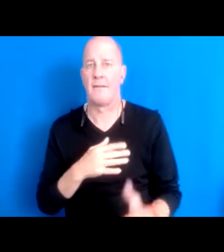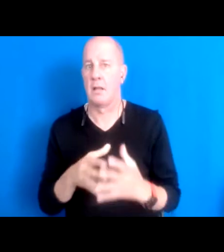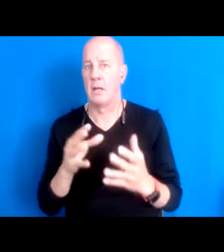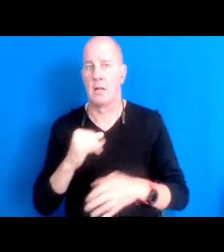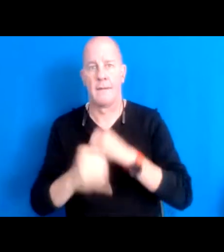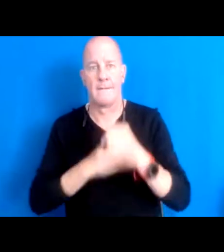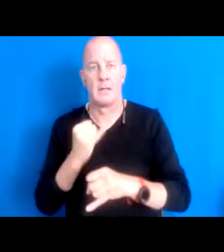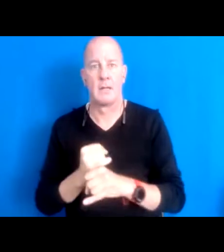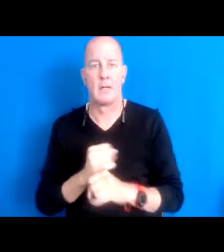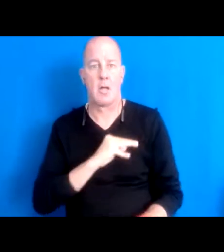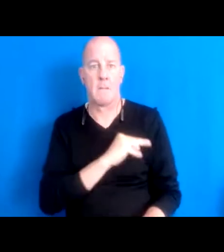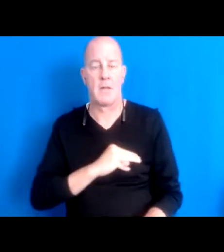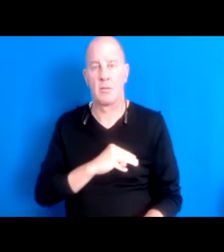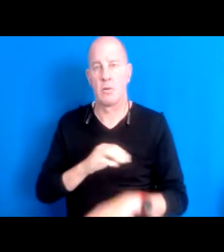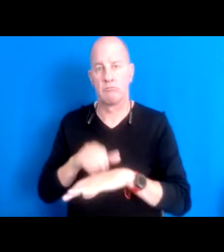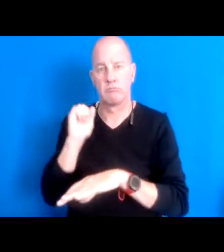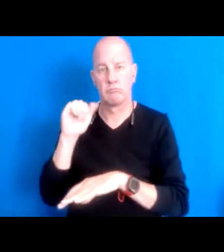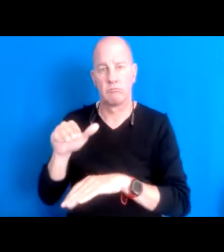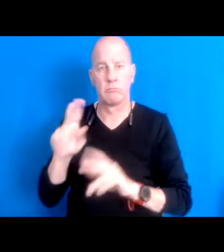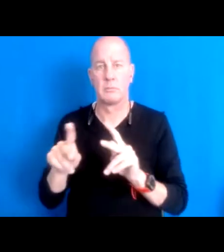missions that send people all over the world and Bolivia said no.